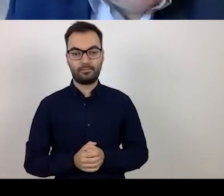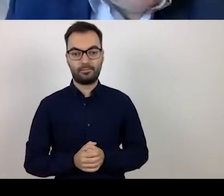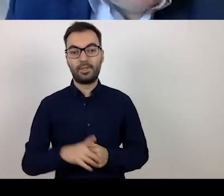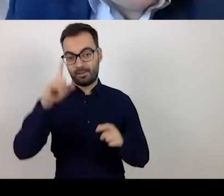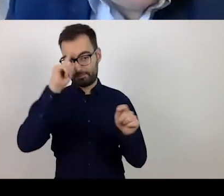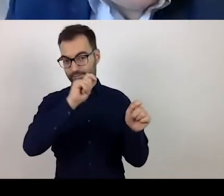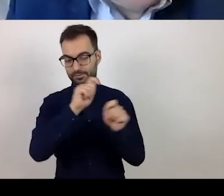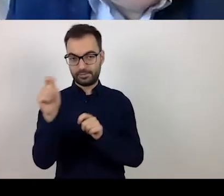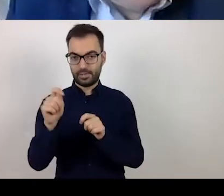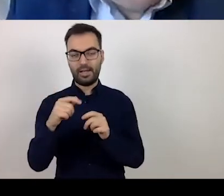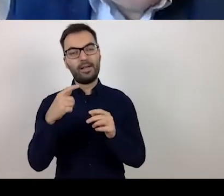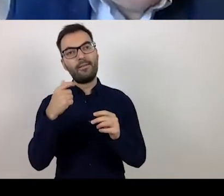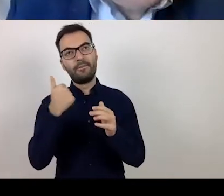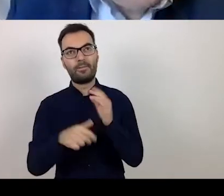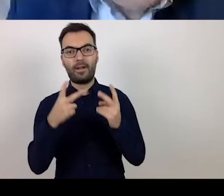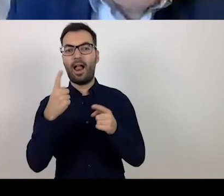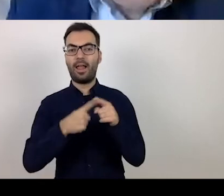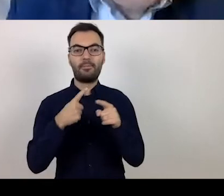to specific details related to projects,